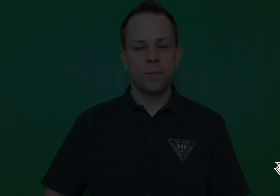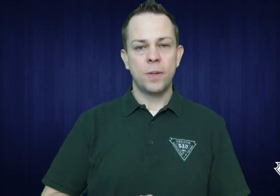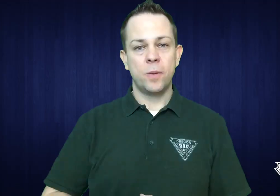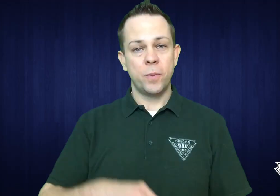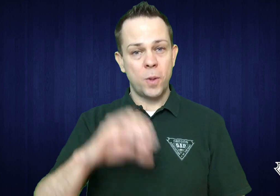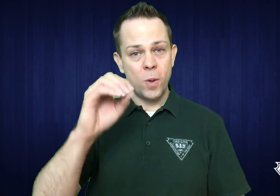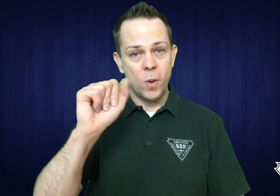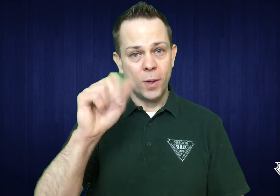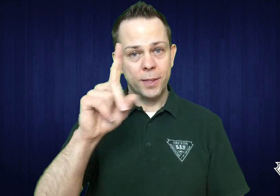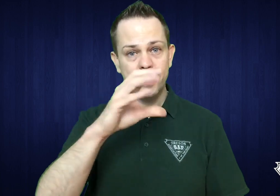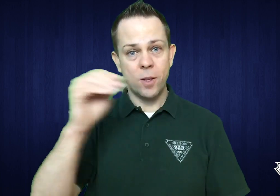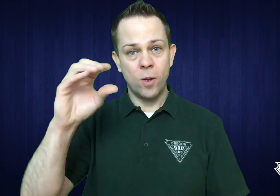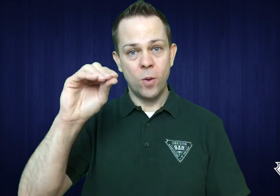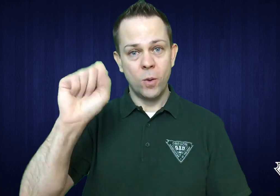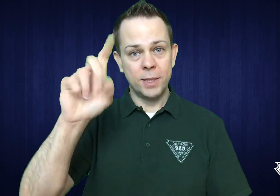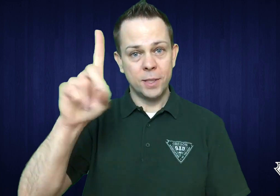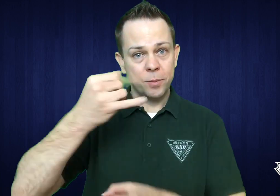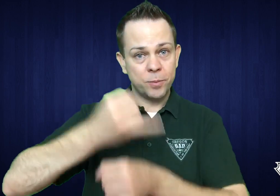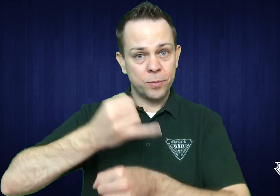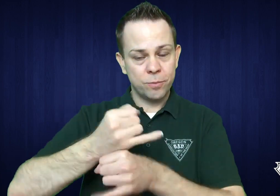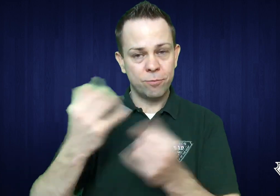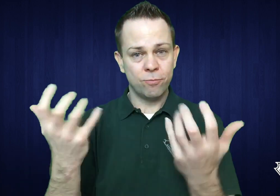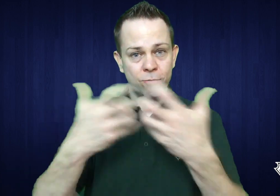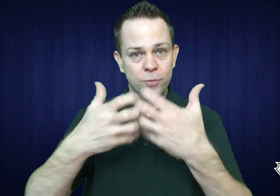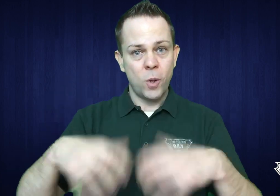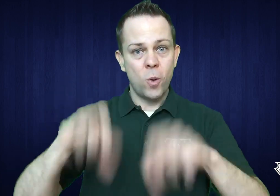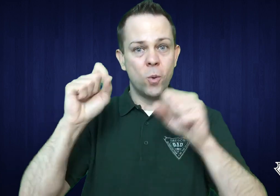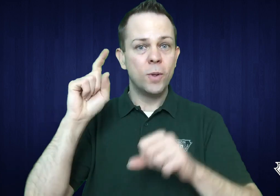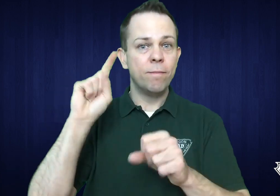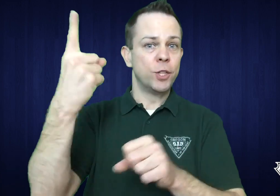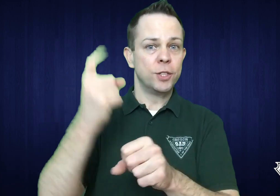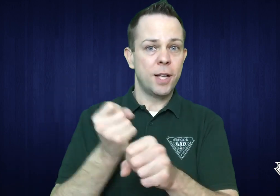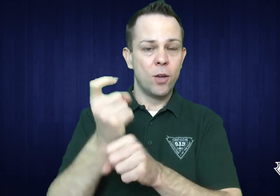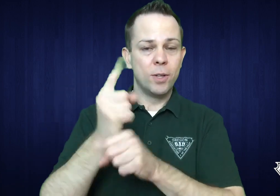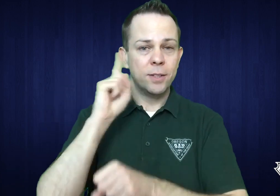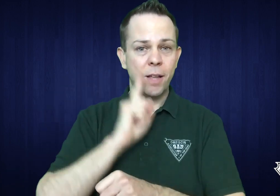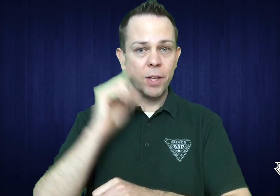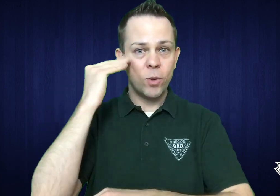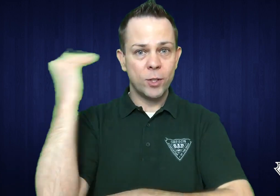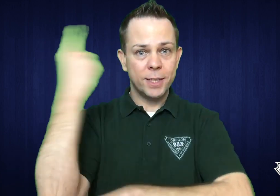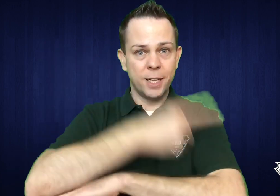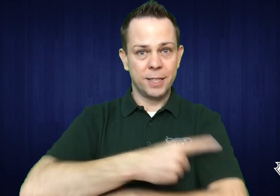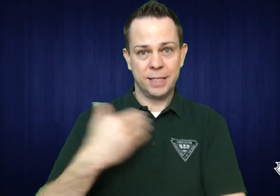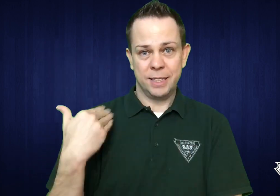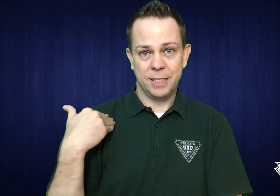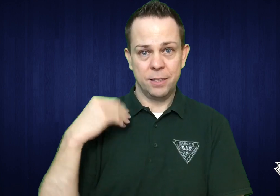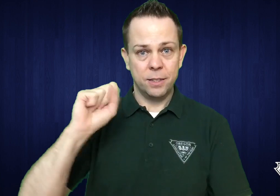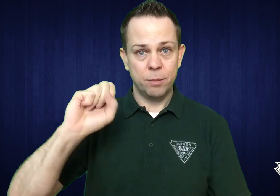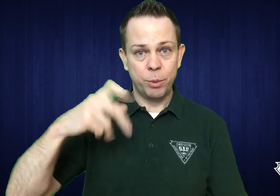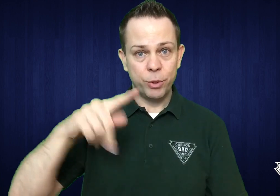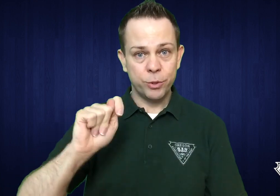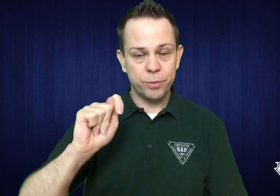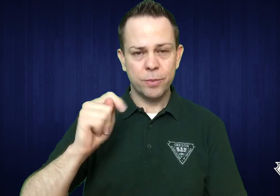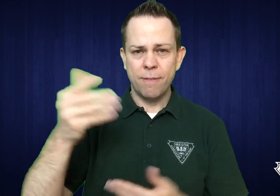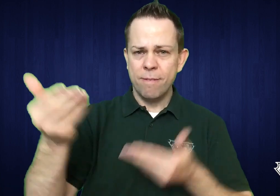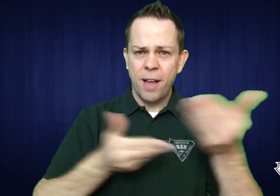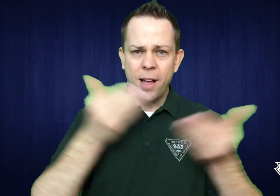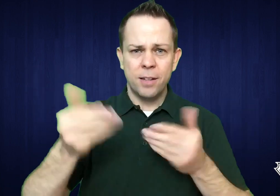OAD together with OSD hosted the First Annual Deaf Awareness Day this past September.